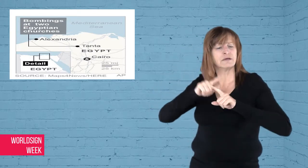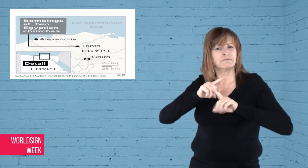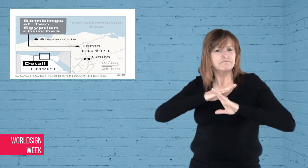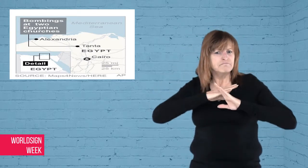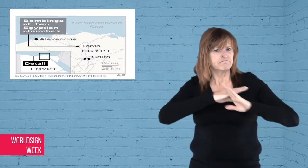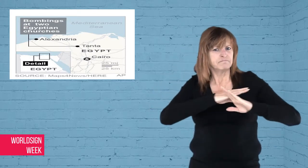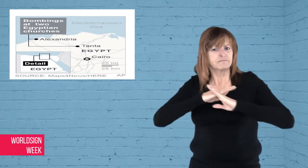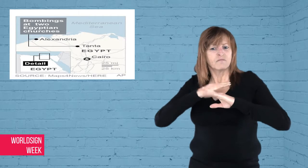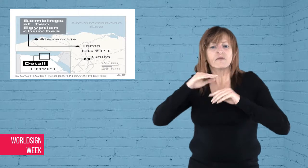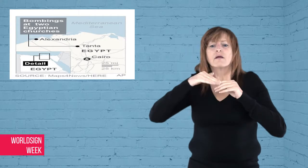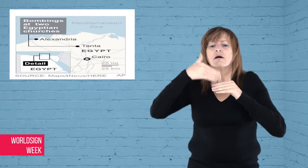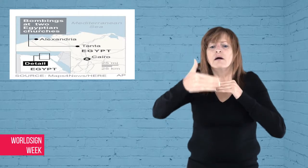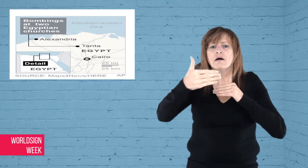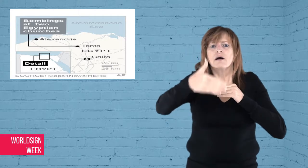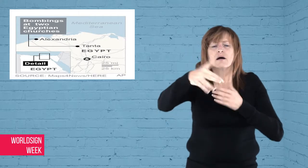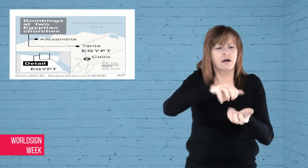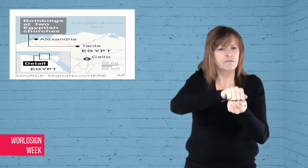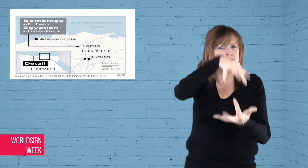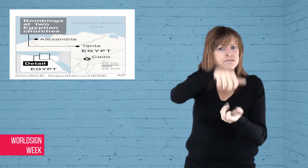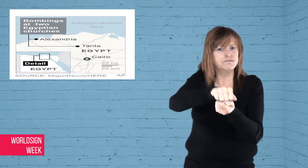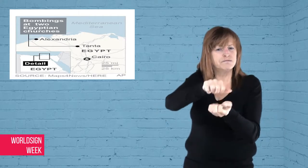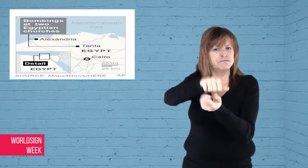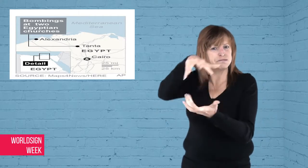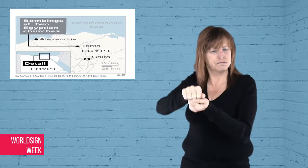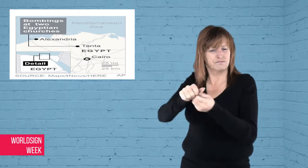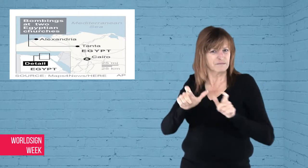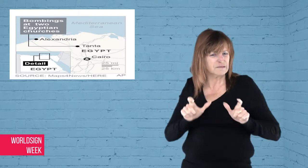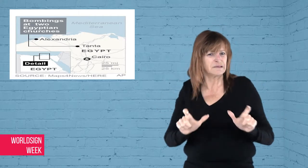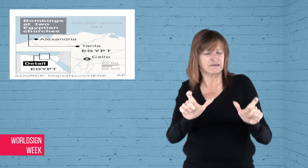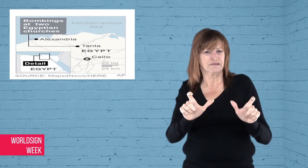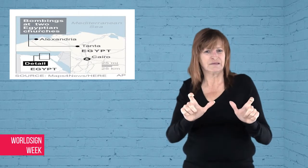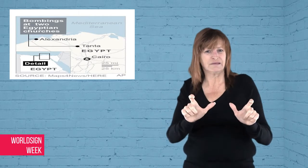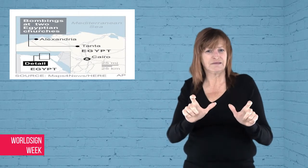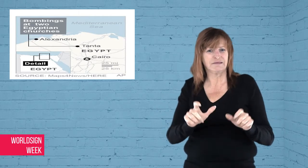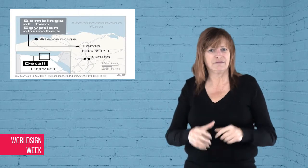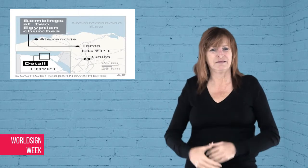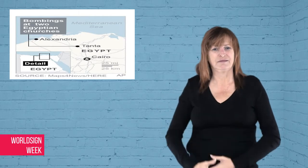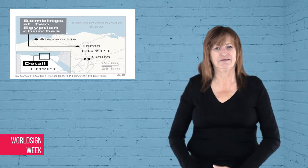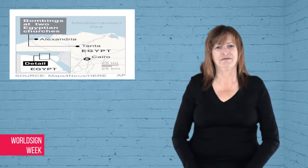network to try to prevent further attacks.